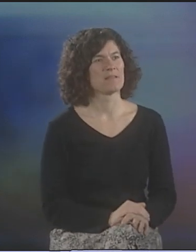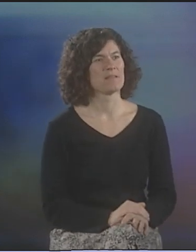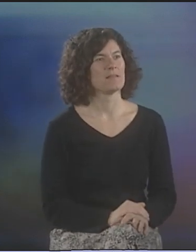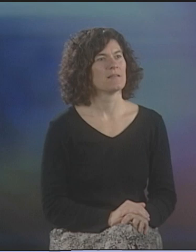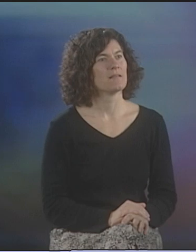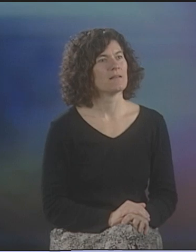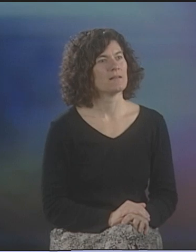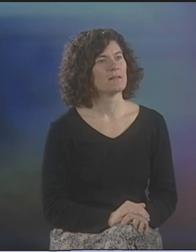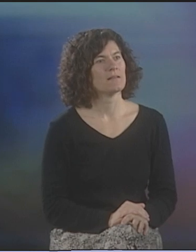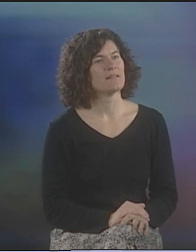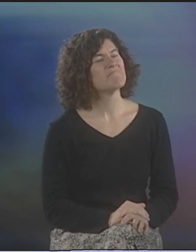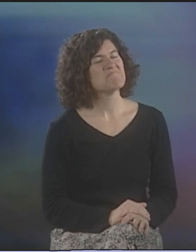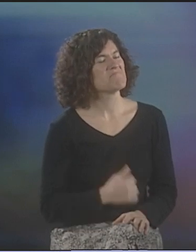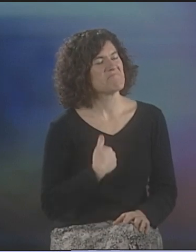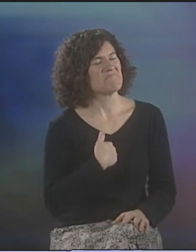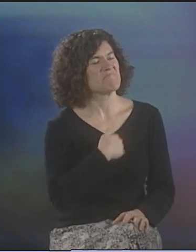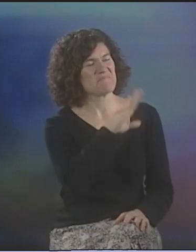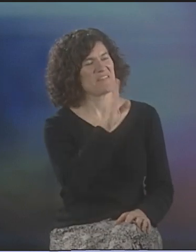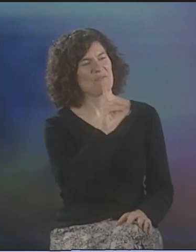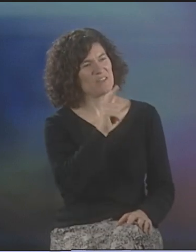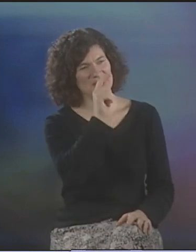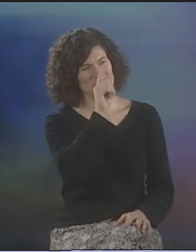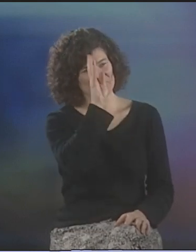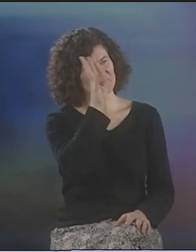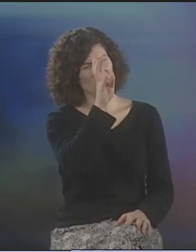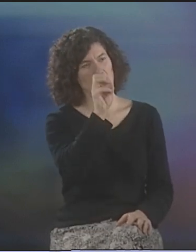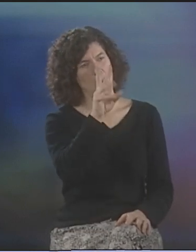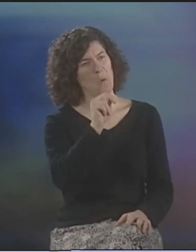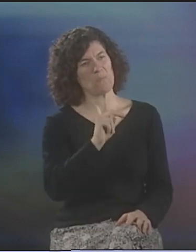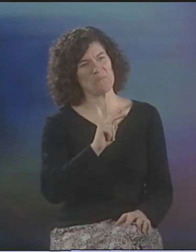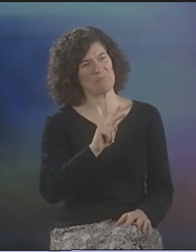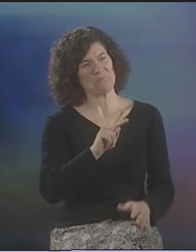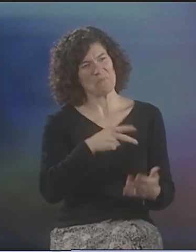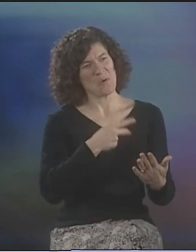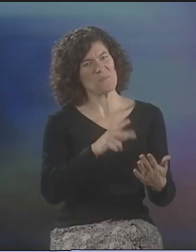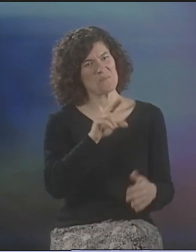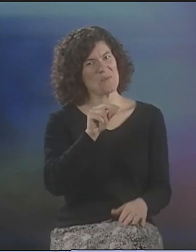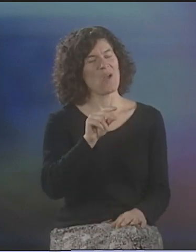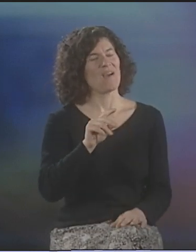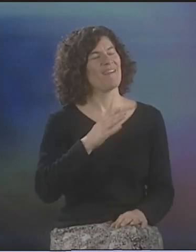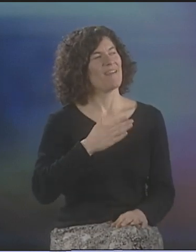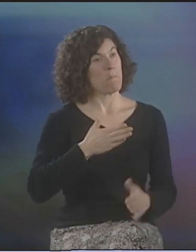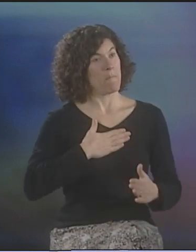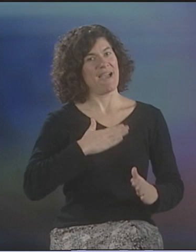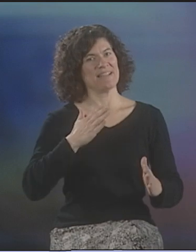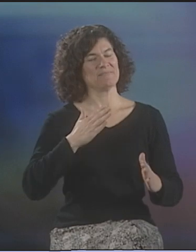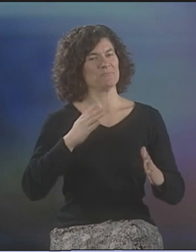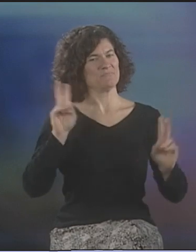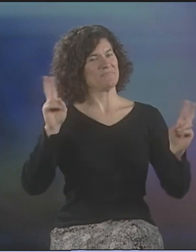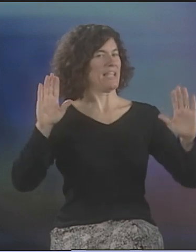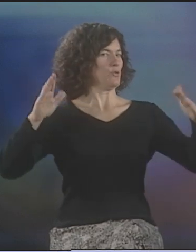BUT IT REALLY DID SUCCEED. AND NO, I NEVER DID CREATE MY OWN POETRY.